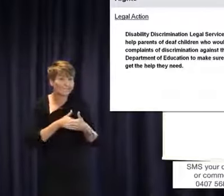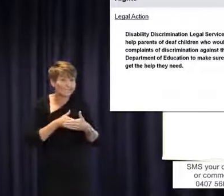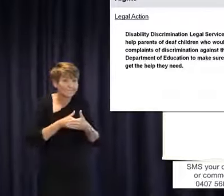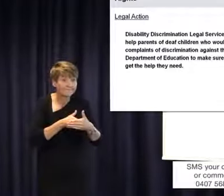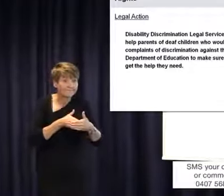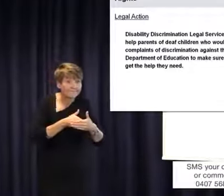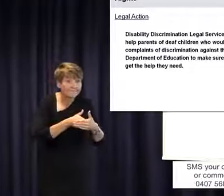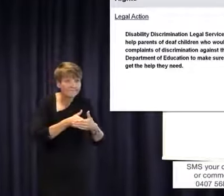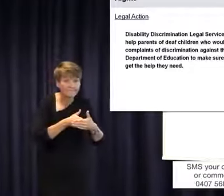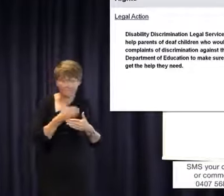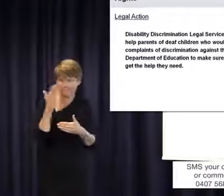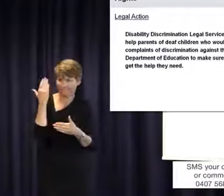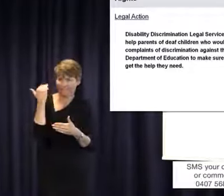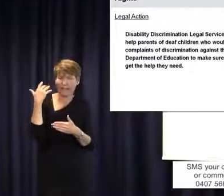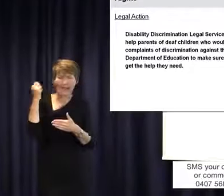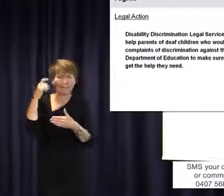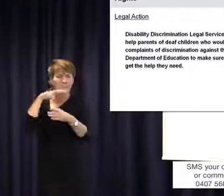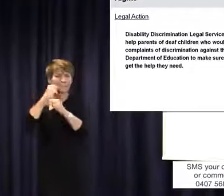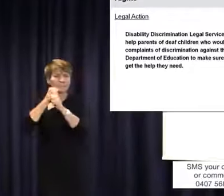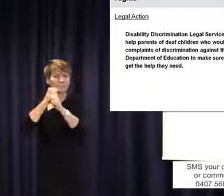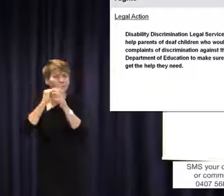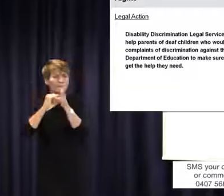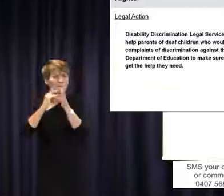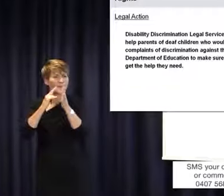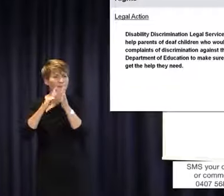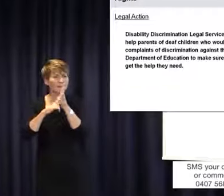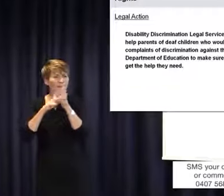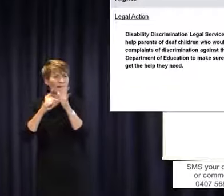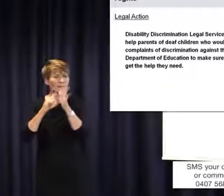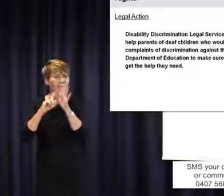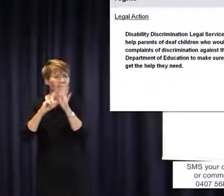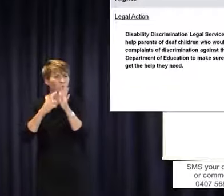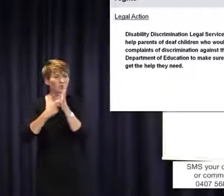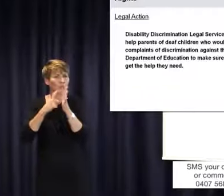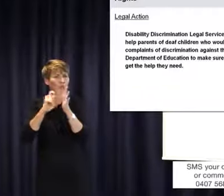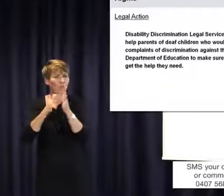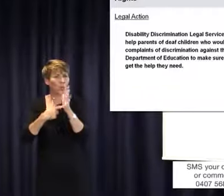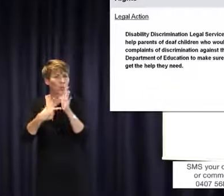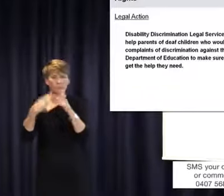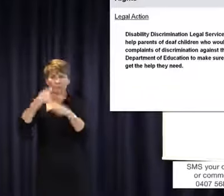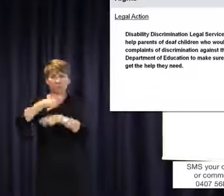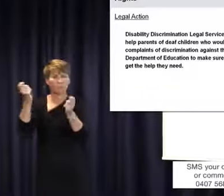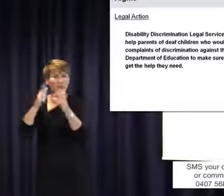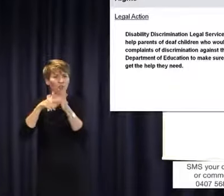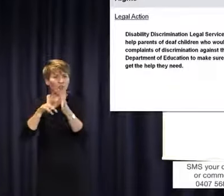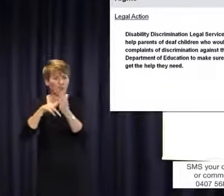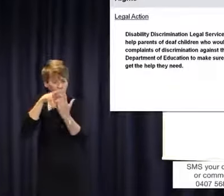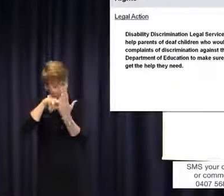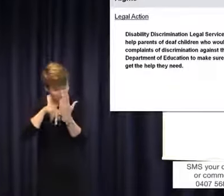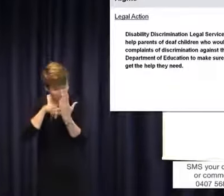in a recent Senate report which came out in January. Really, the jury is in and it is